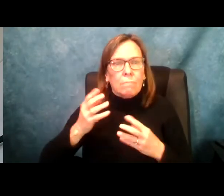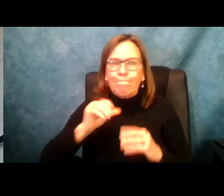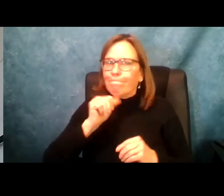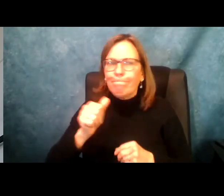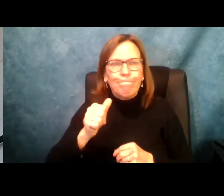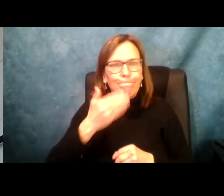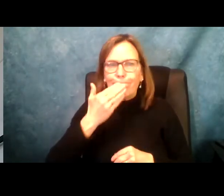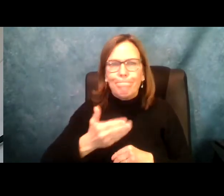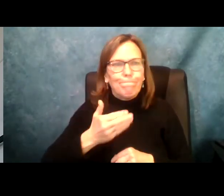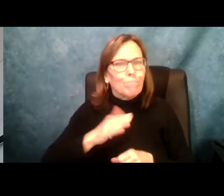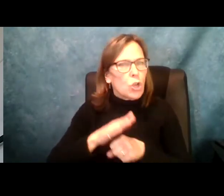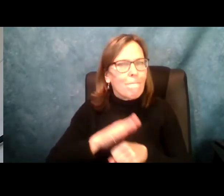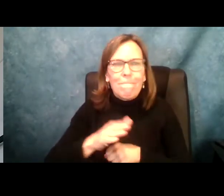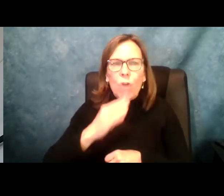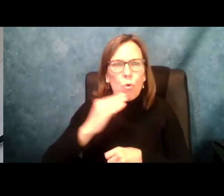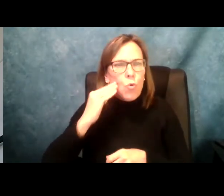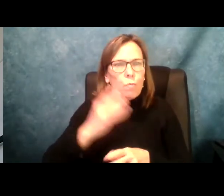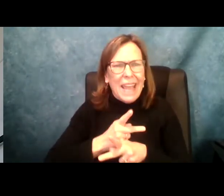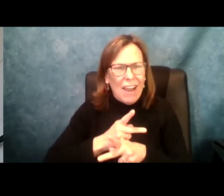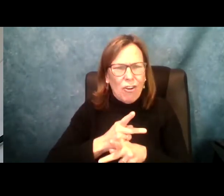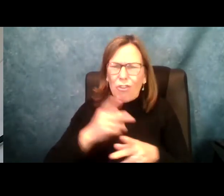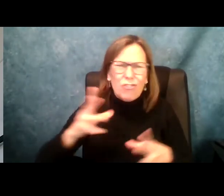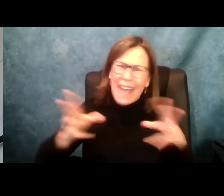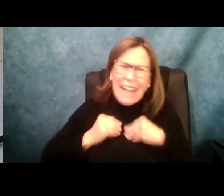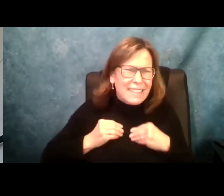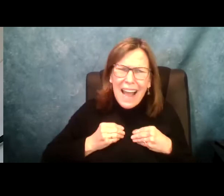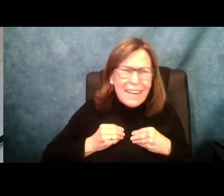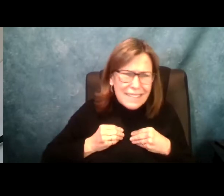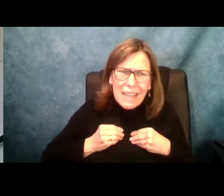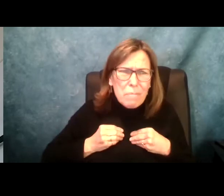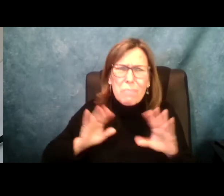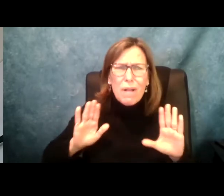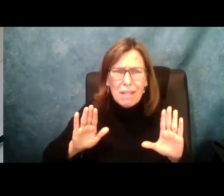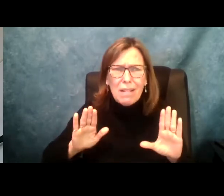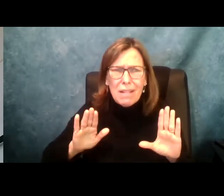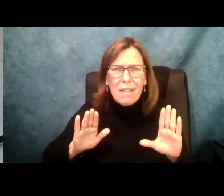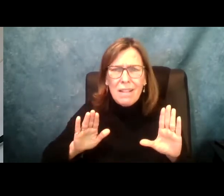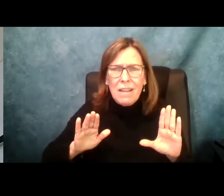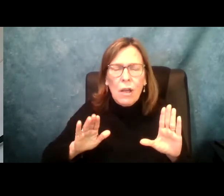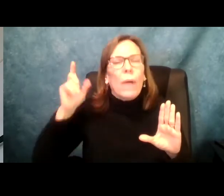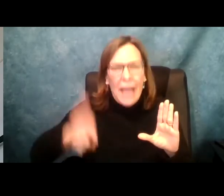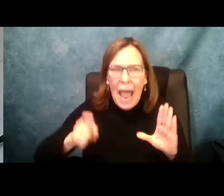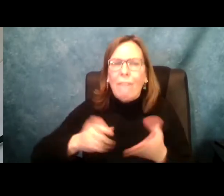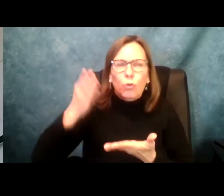hospitals. They are going into the nursing homes. No no